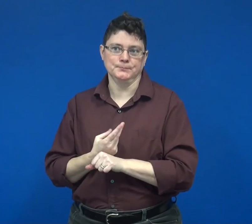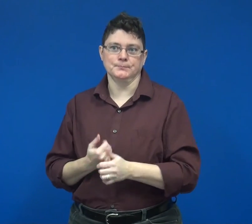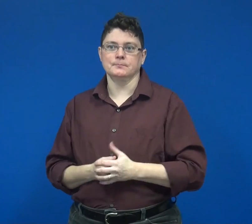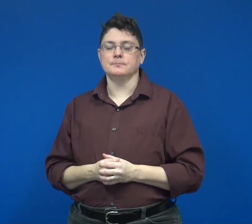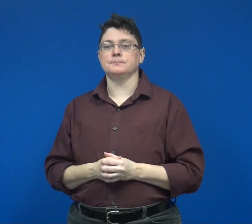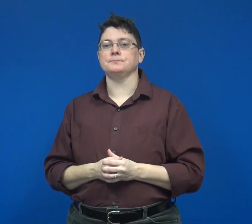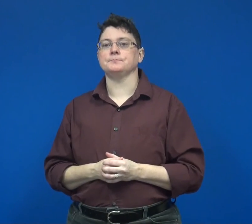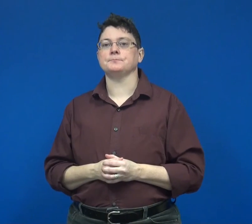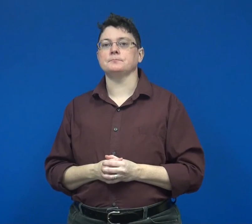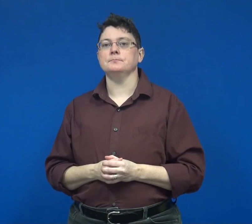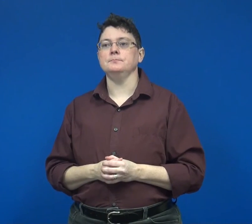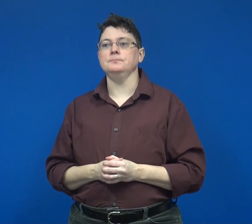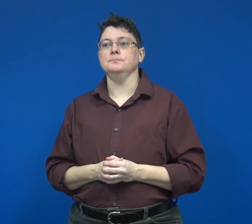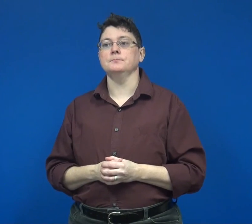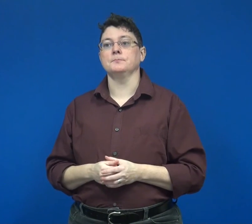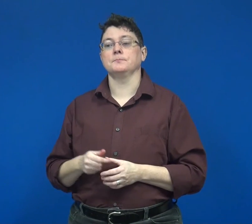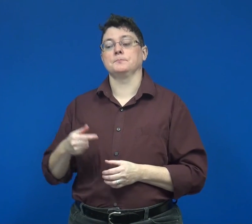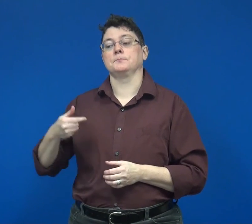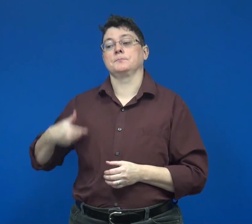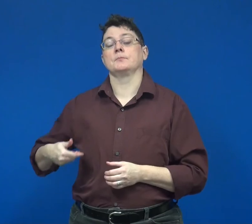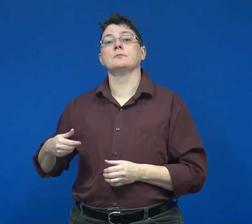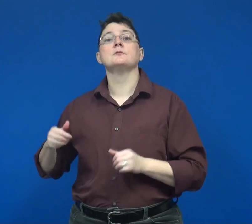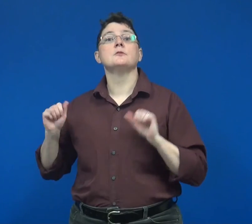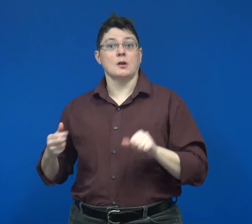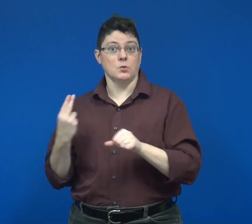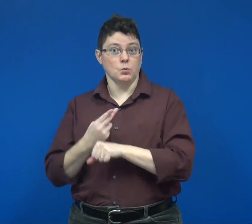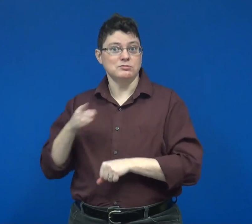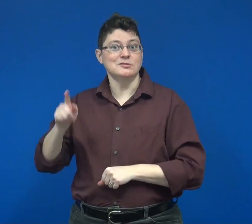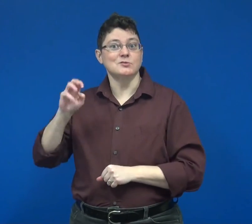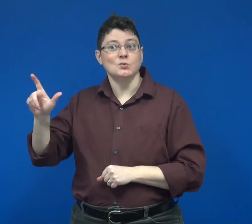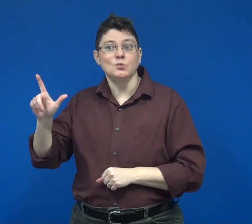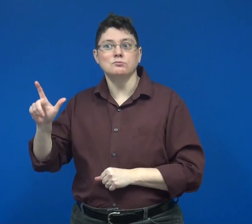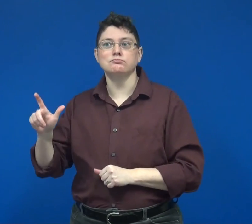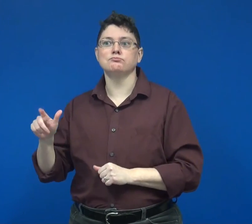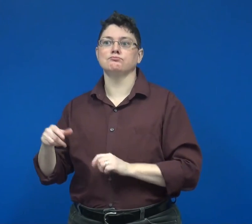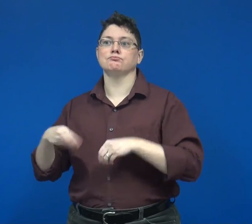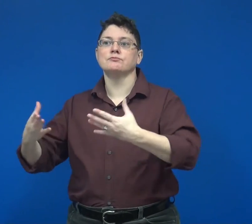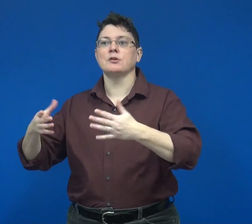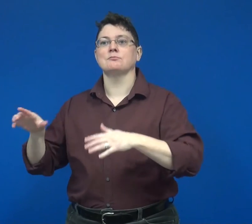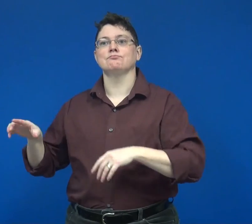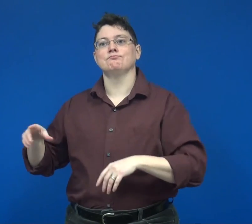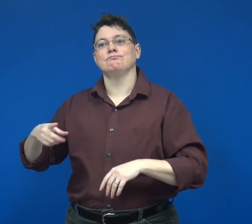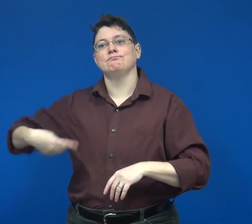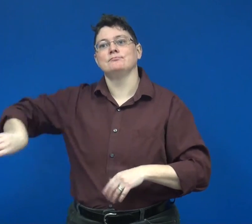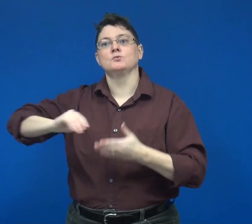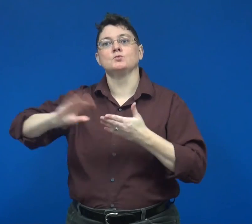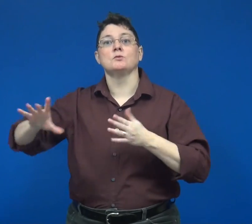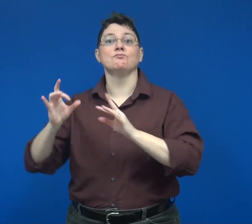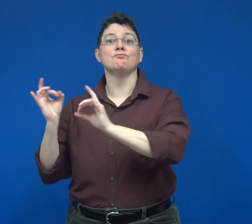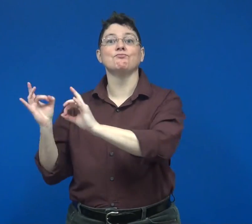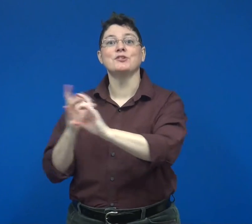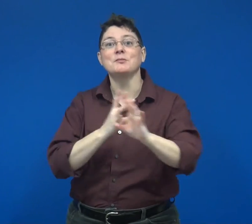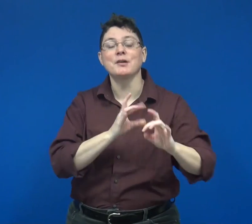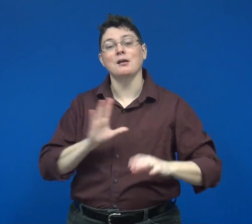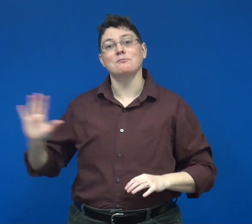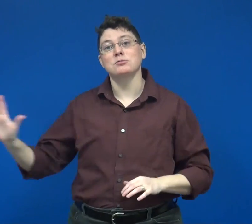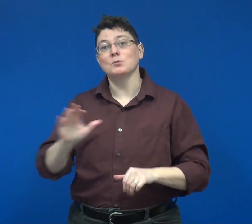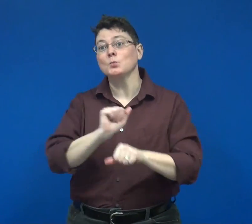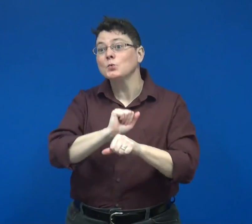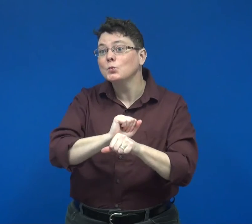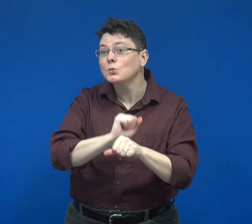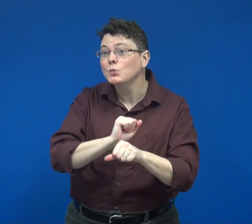I can use this tool to provide students feedback on assignments